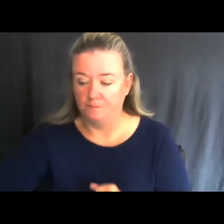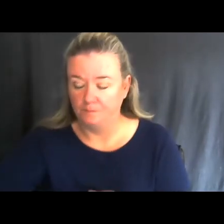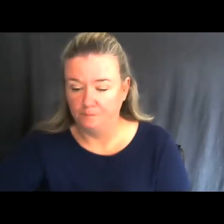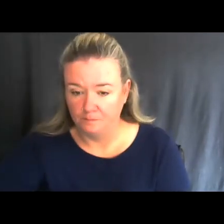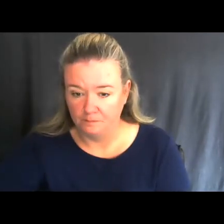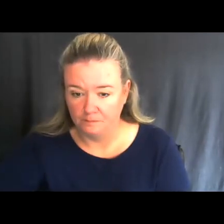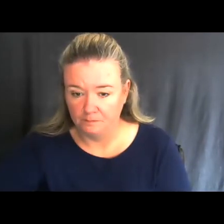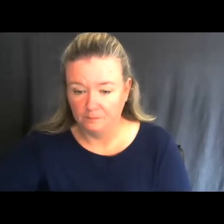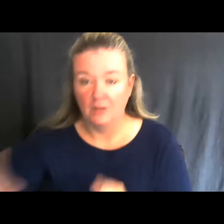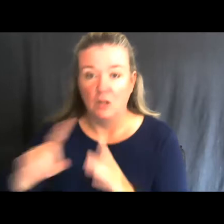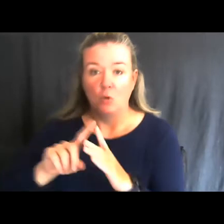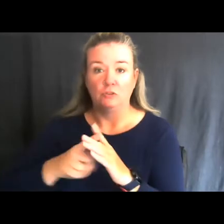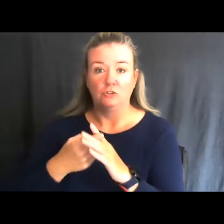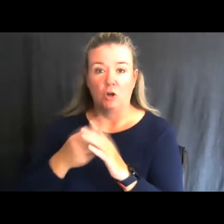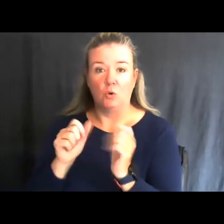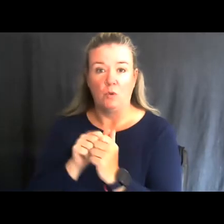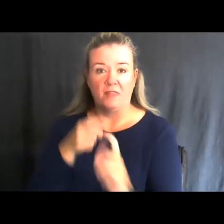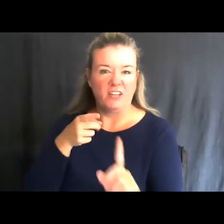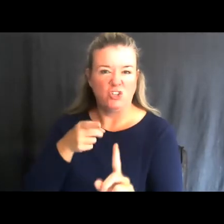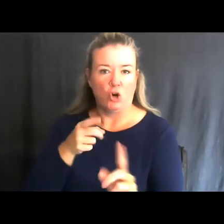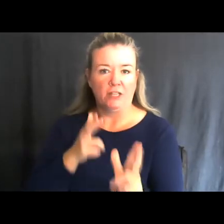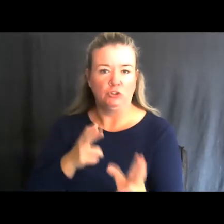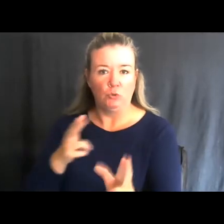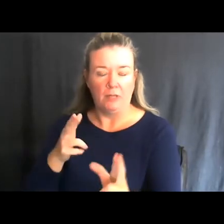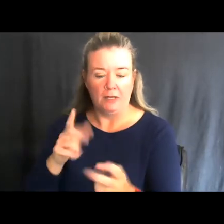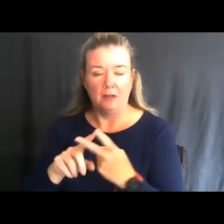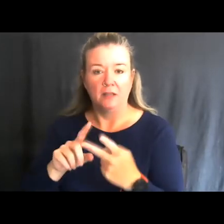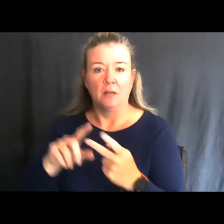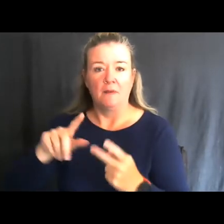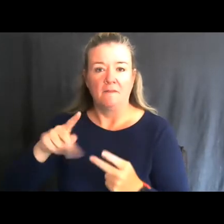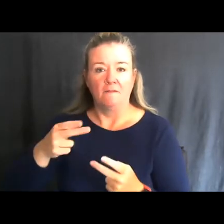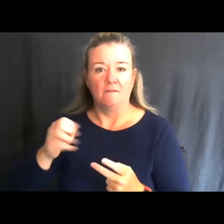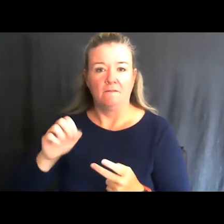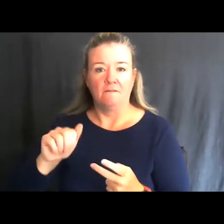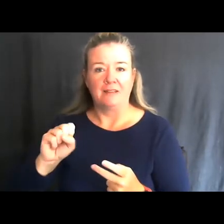We started off, we did target shooting, we did some pheasant hunts, and we always had